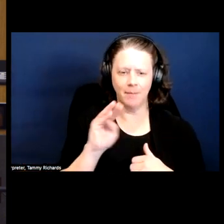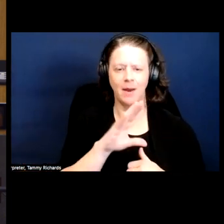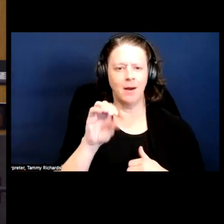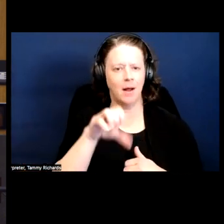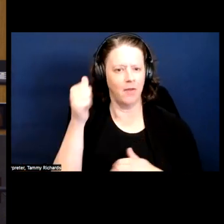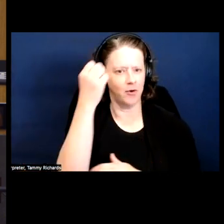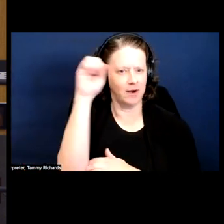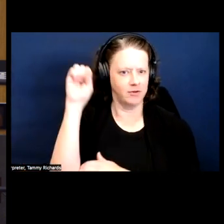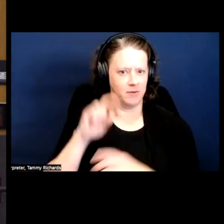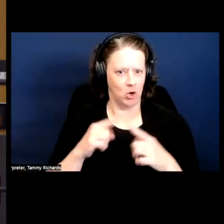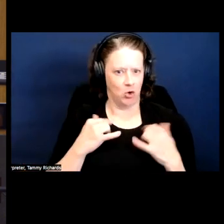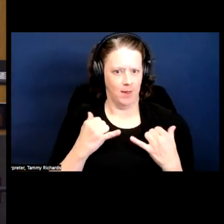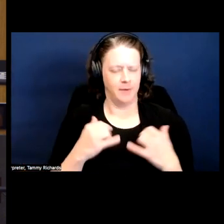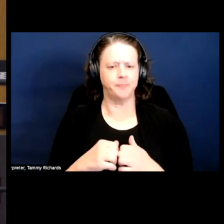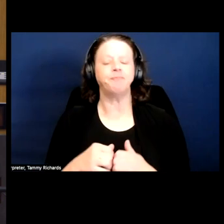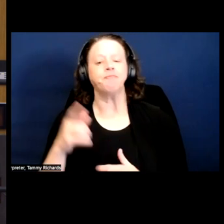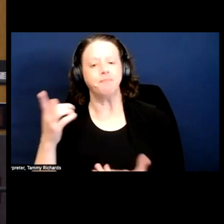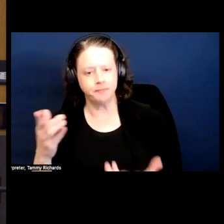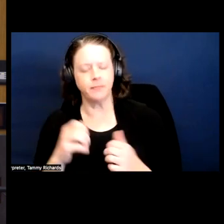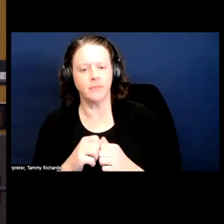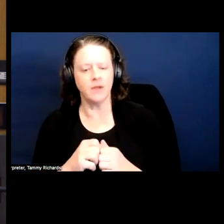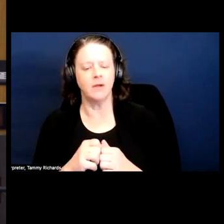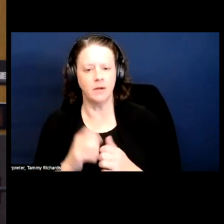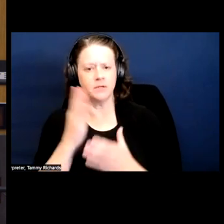are some folks who have written about this.